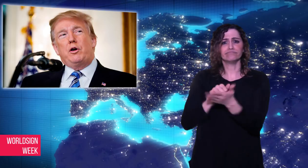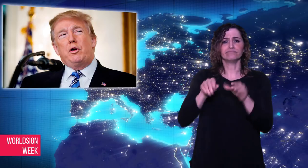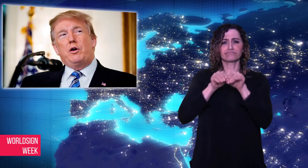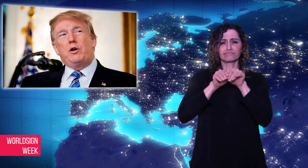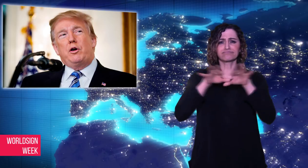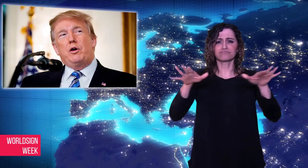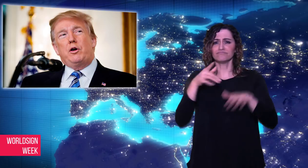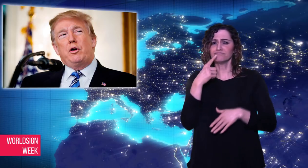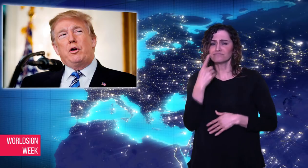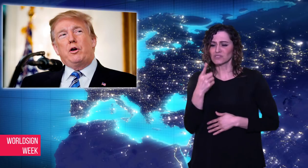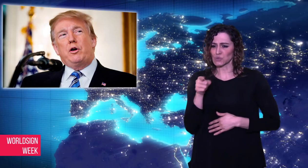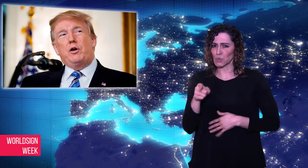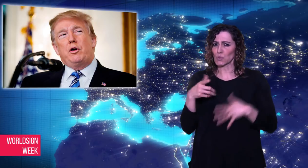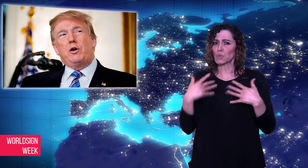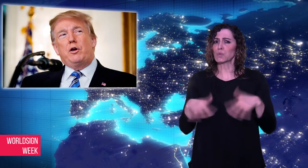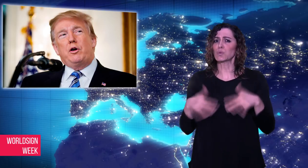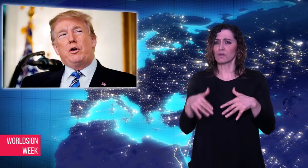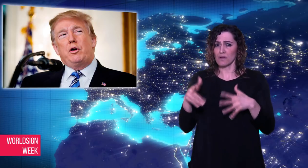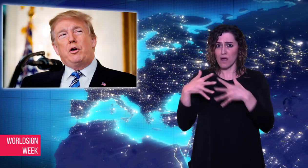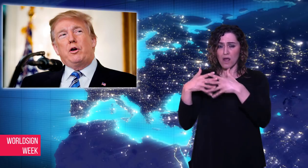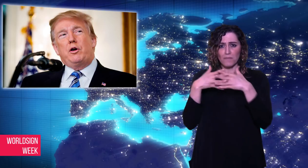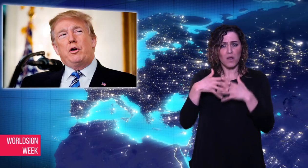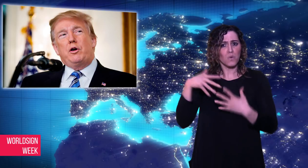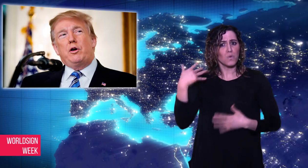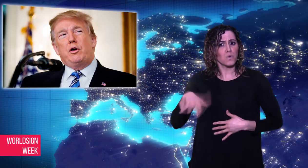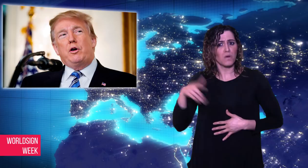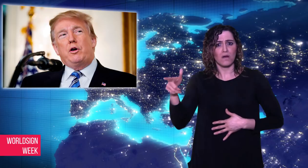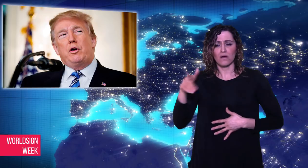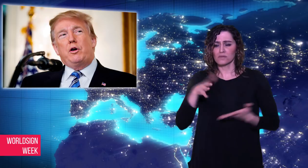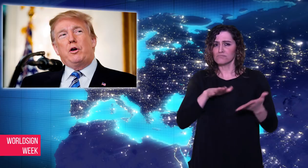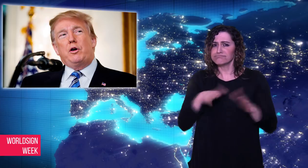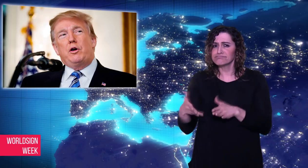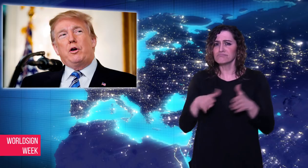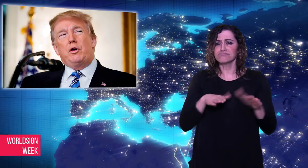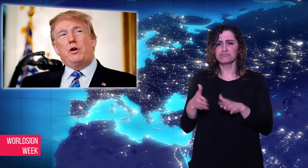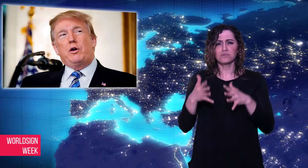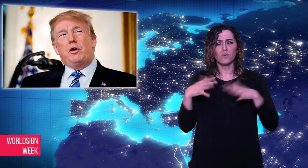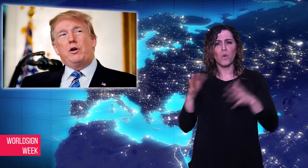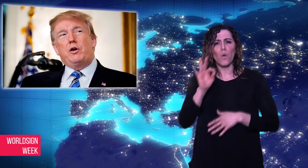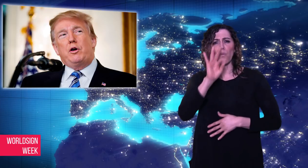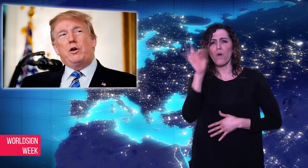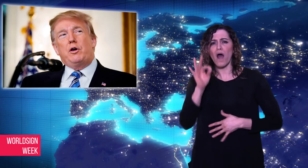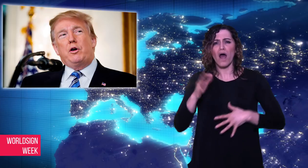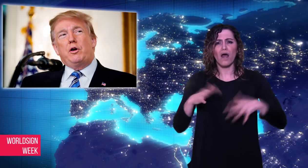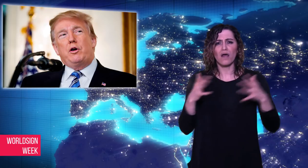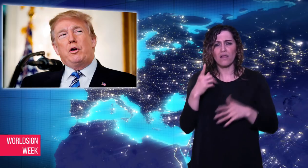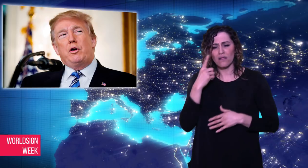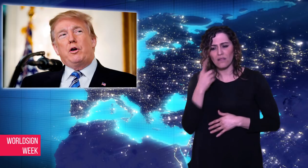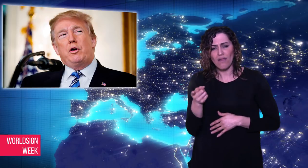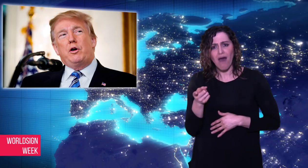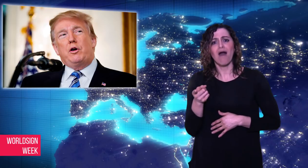Americans owning half of the world’s